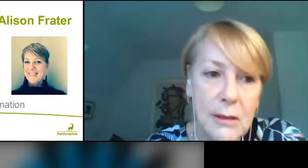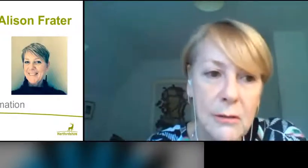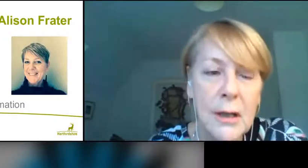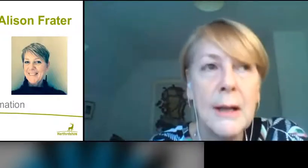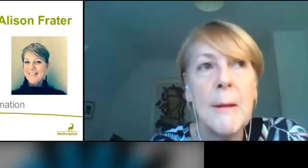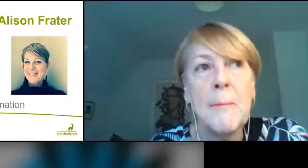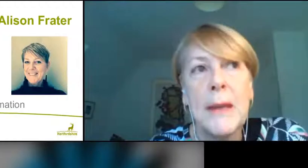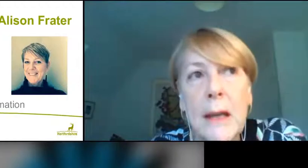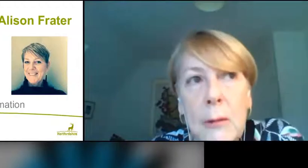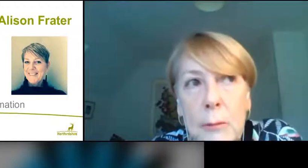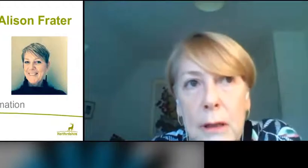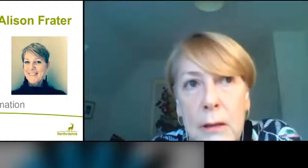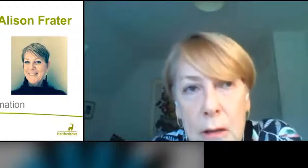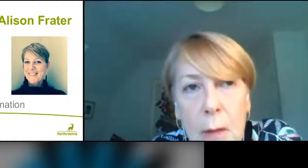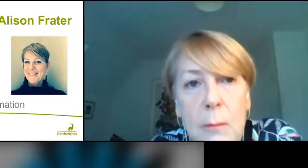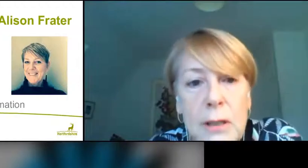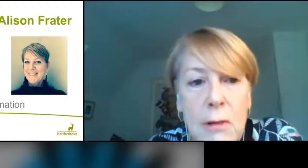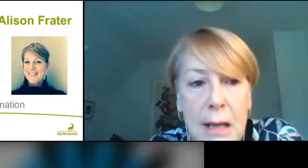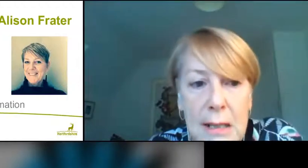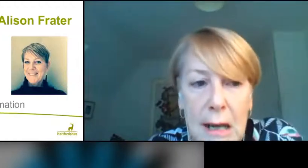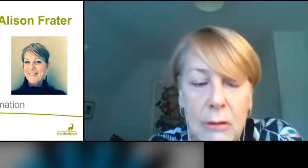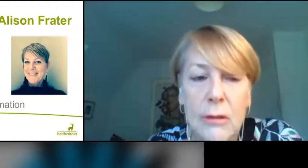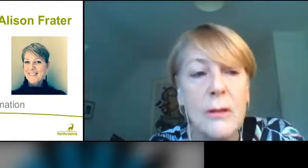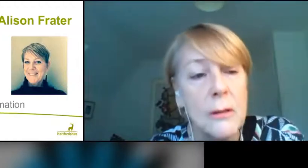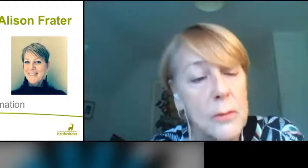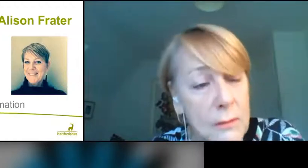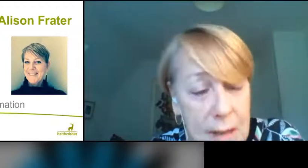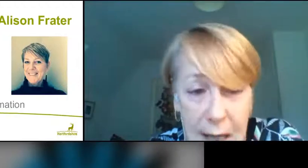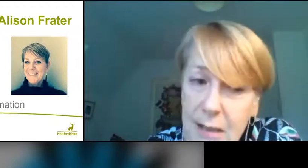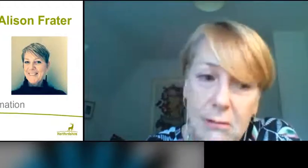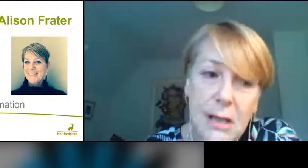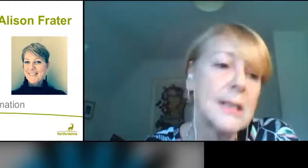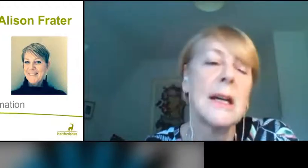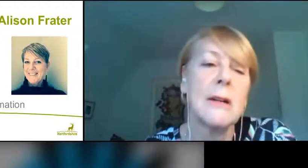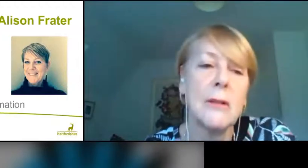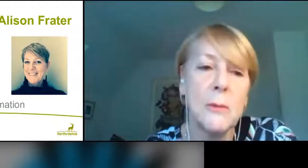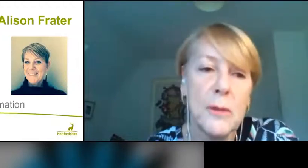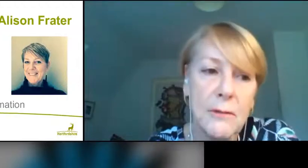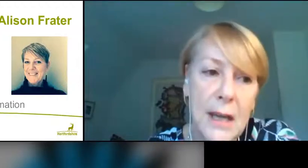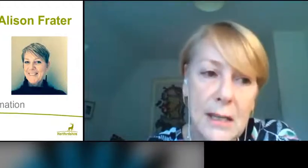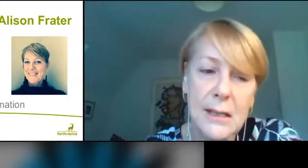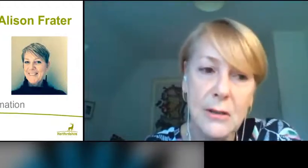So, the numbers are right down, the numbers of deaths are right down, the numbers of cases